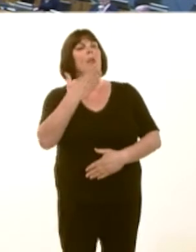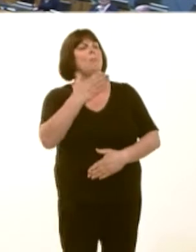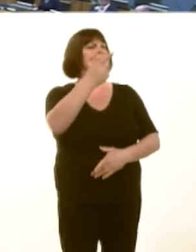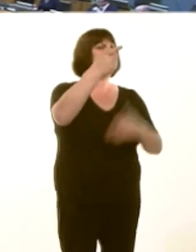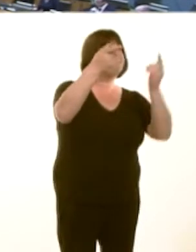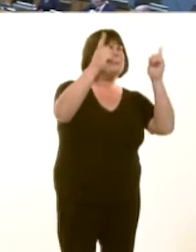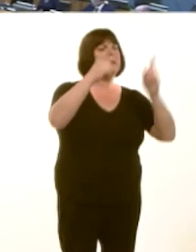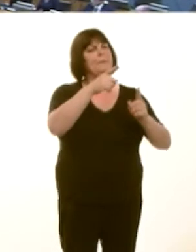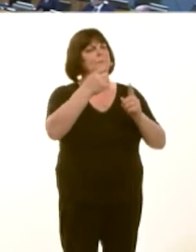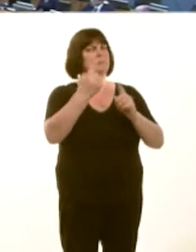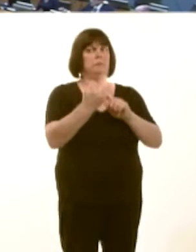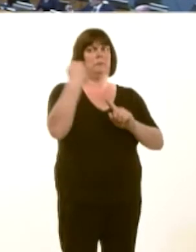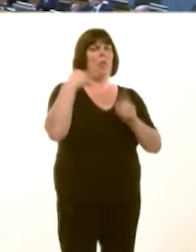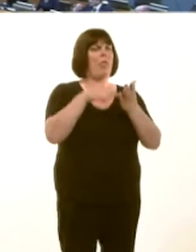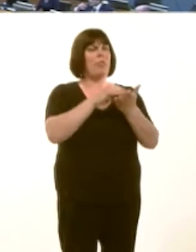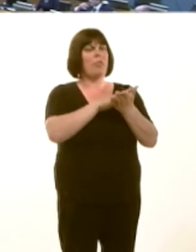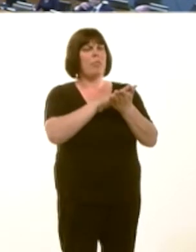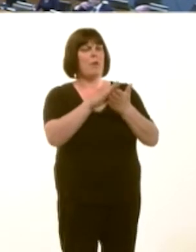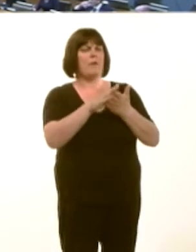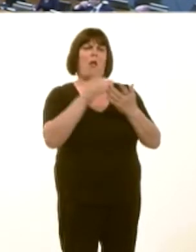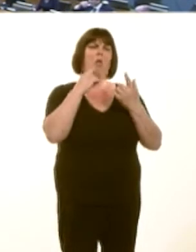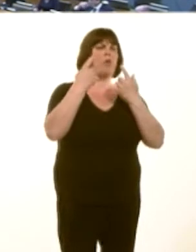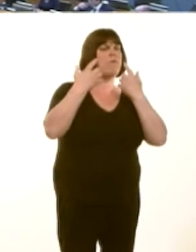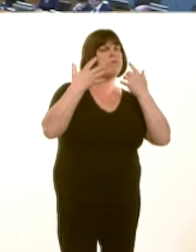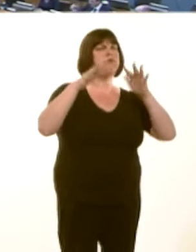First Minister, last Thursday, through a great fanfare announcement in the press, but, sadly,